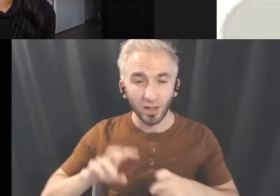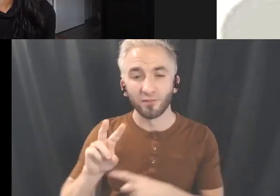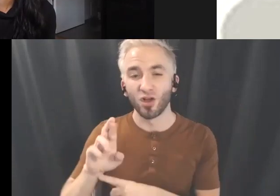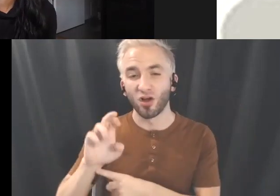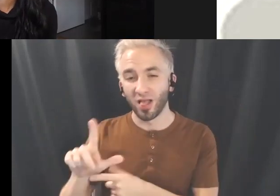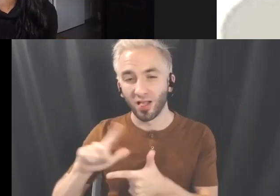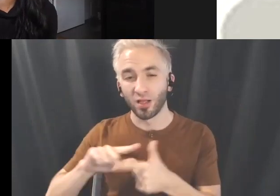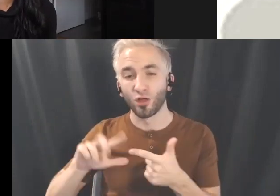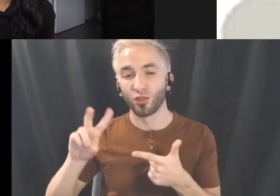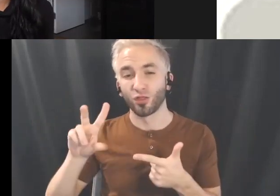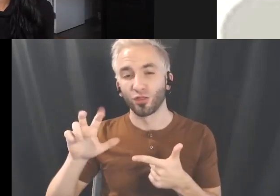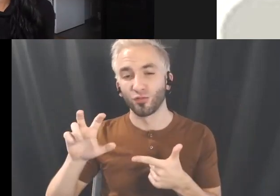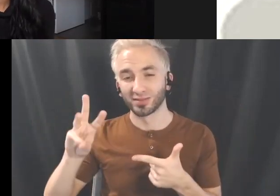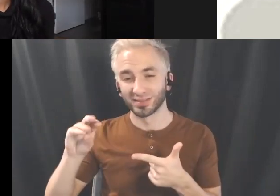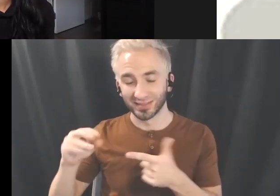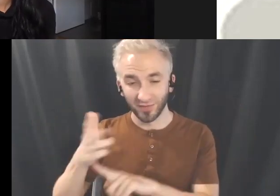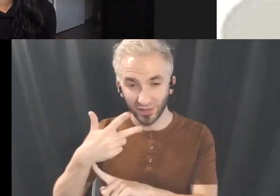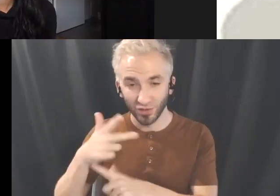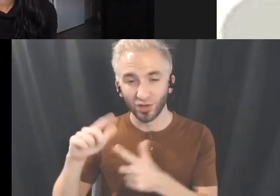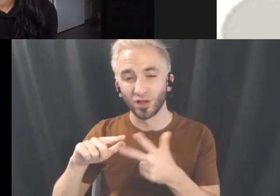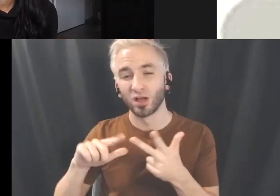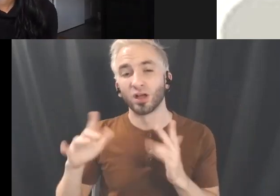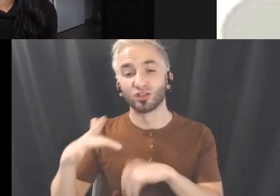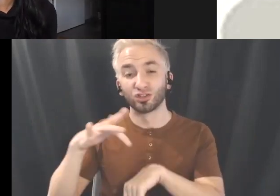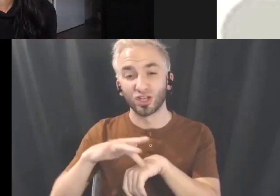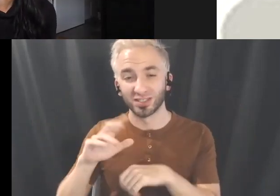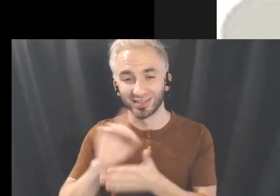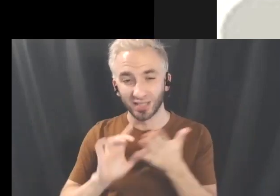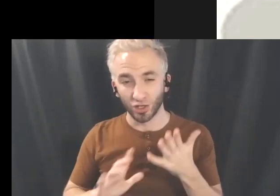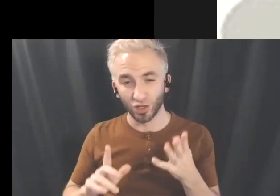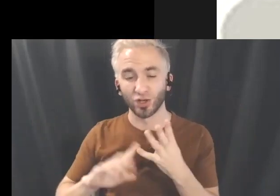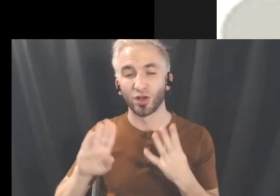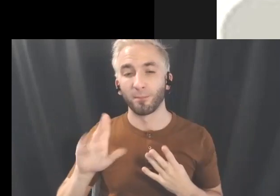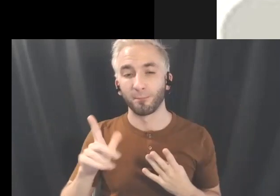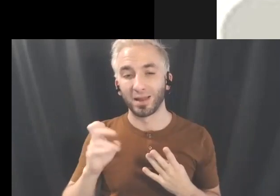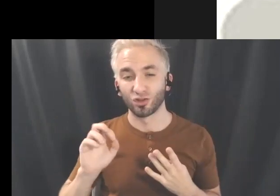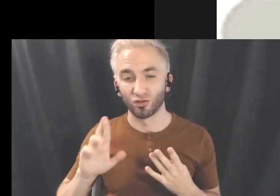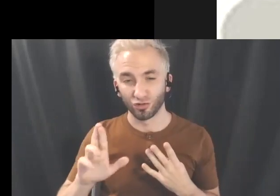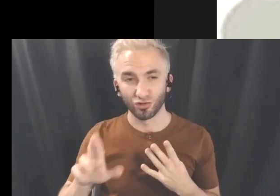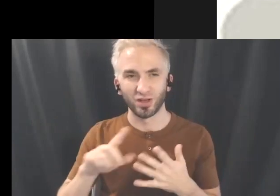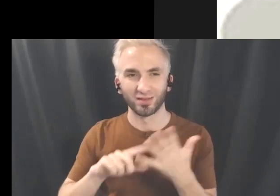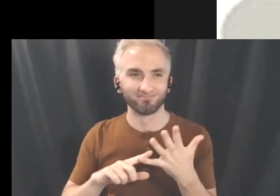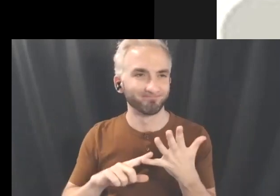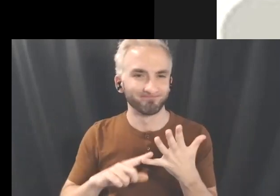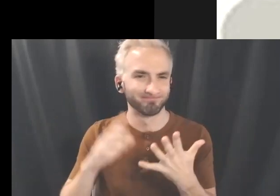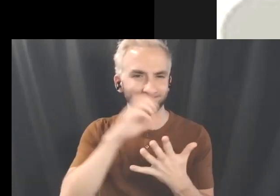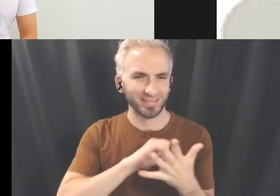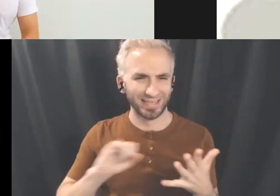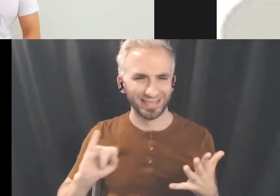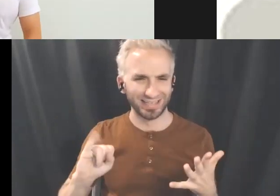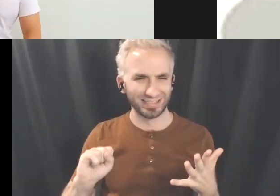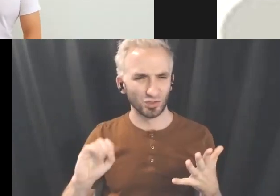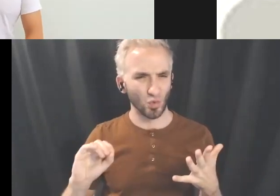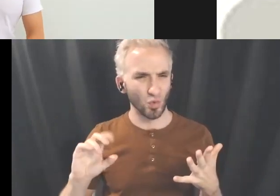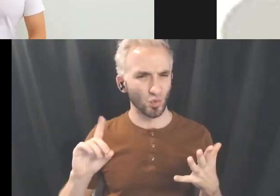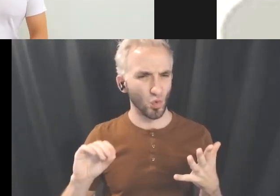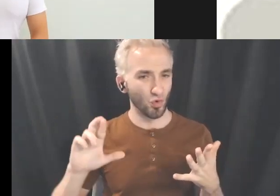well as various softwares including Touch Designer, Blender and Isadora.